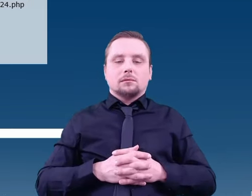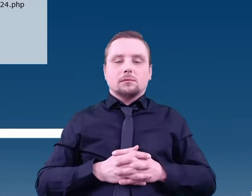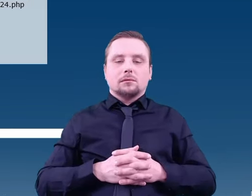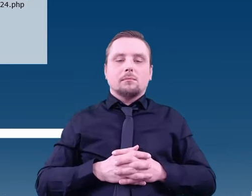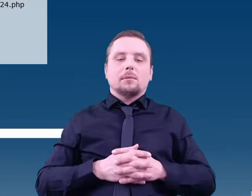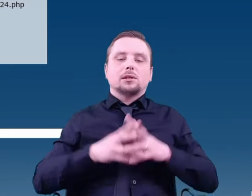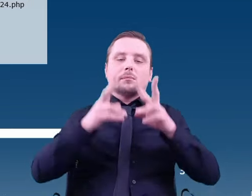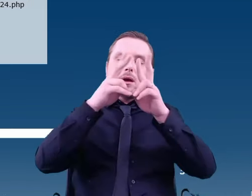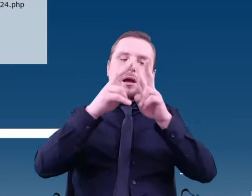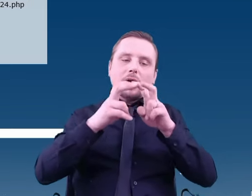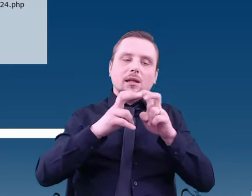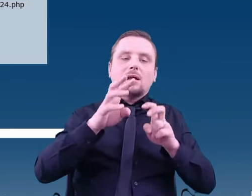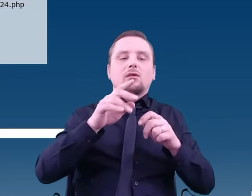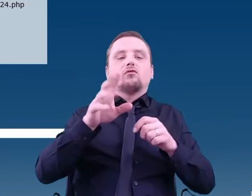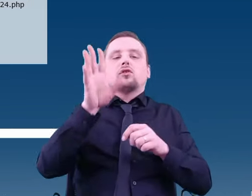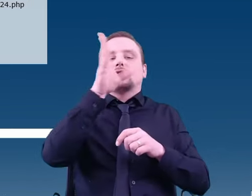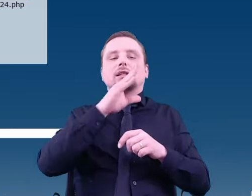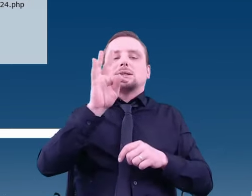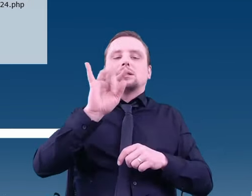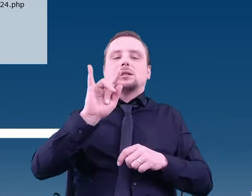A mass spectrometer will be sent there as well.